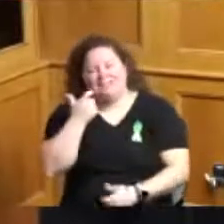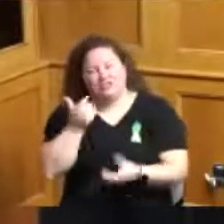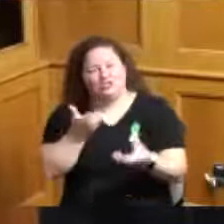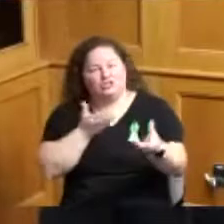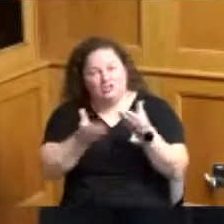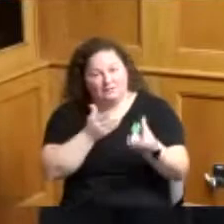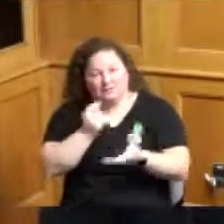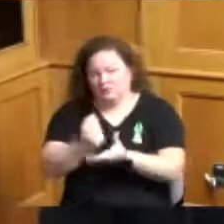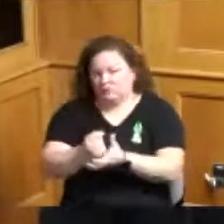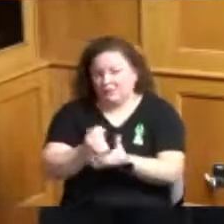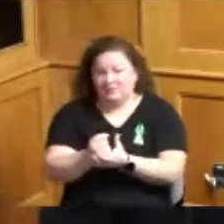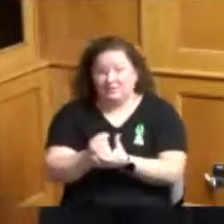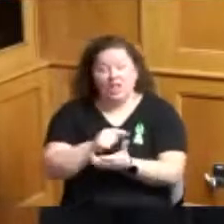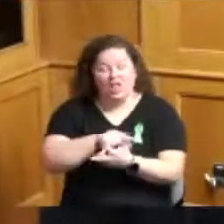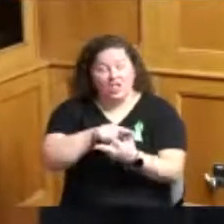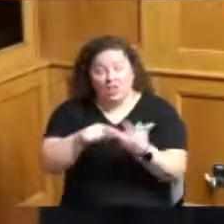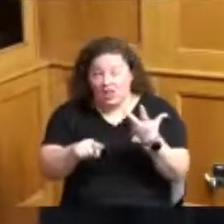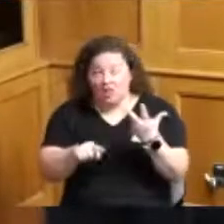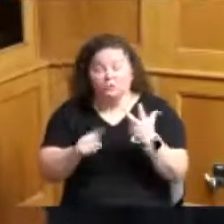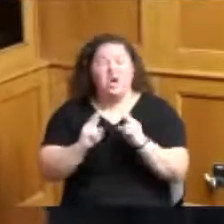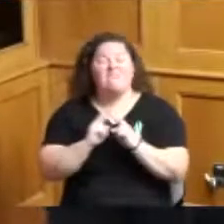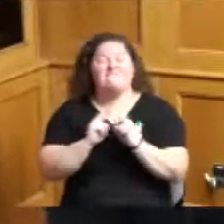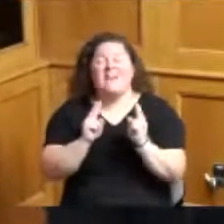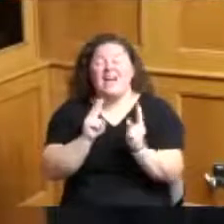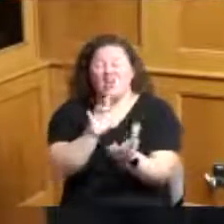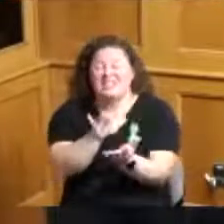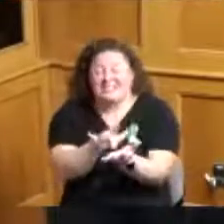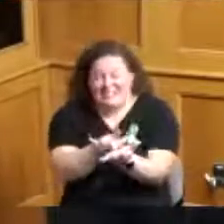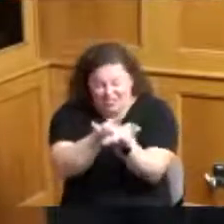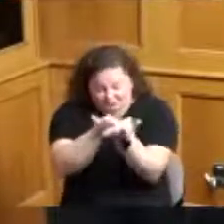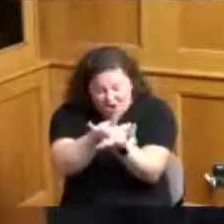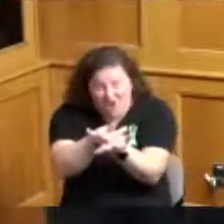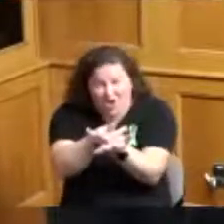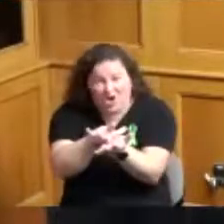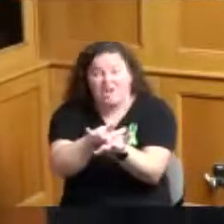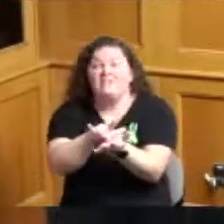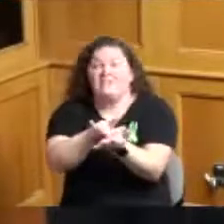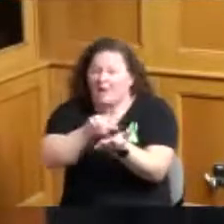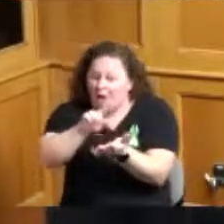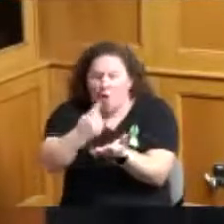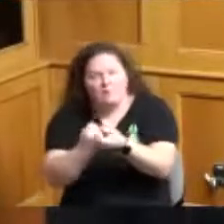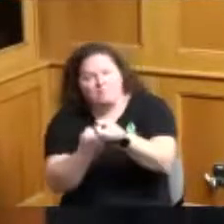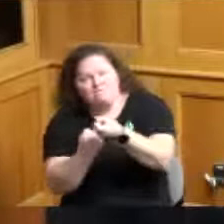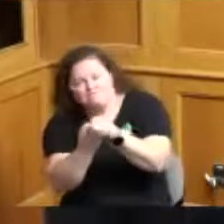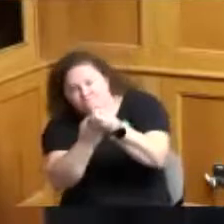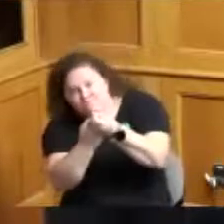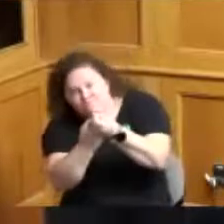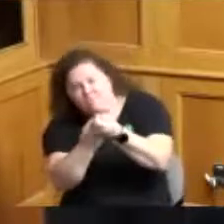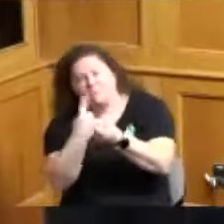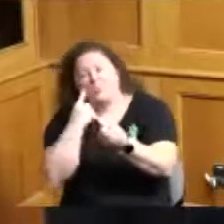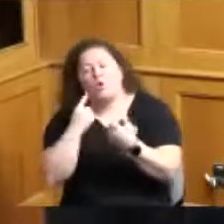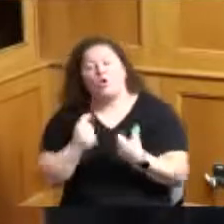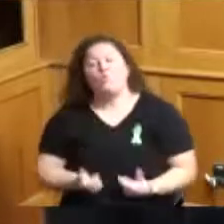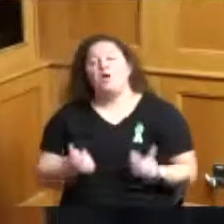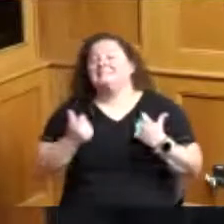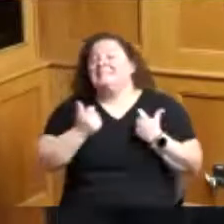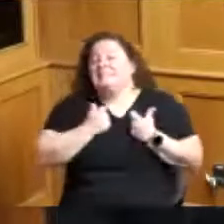are at the very core the very backbone of the residential treatment the withdrawal management